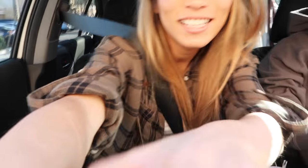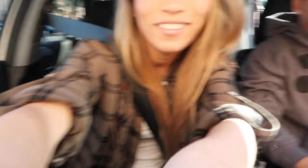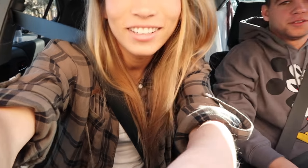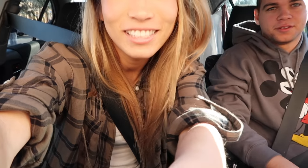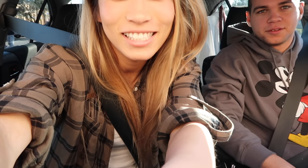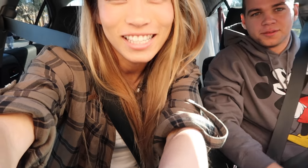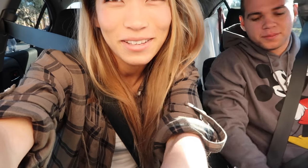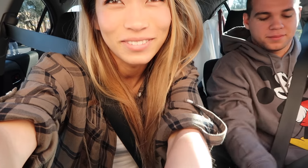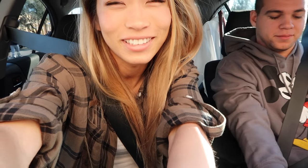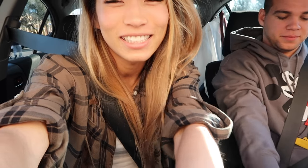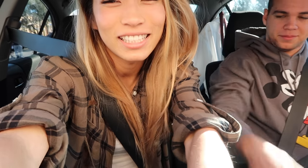This is not very stable, is it